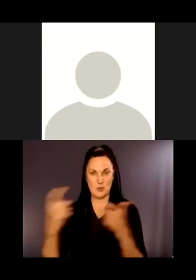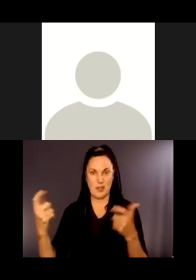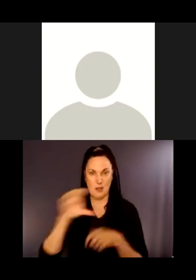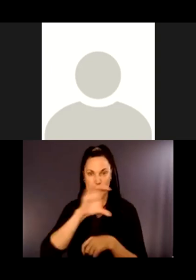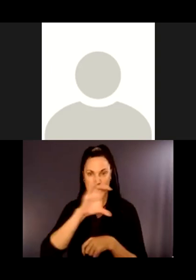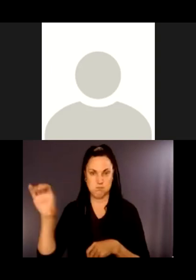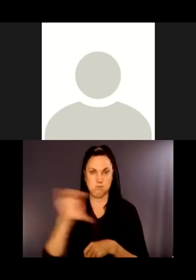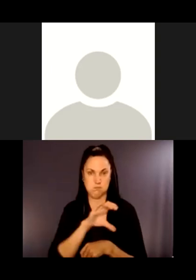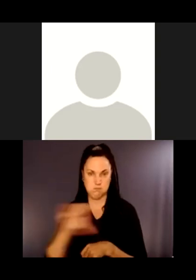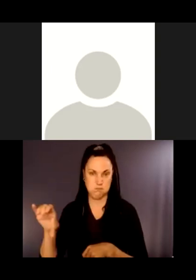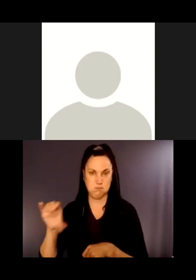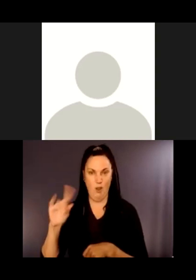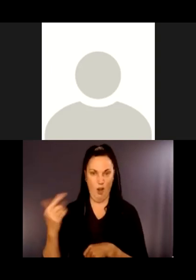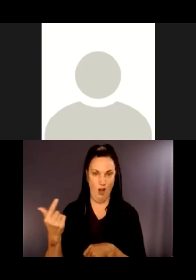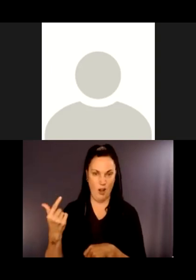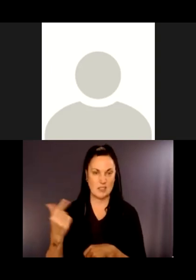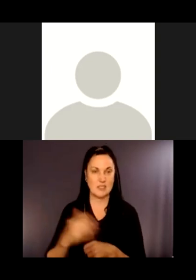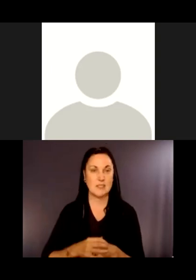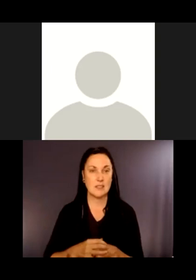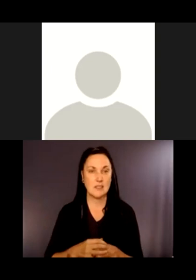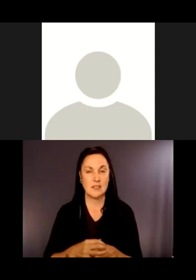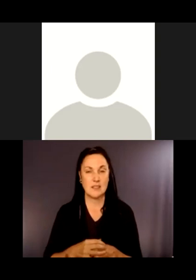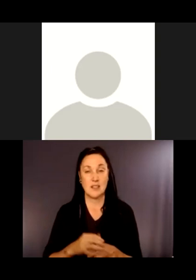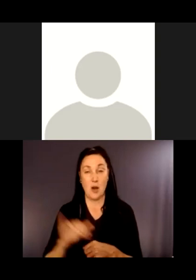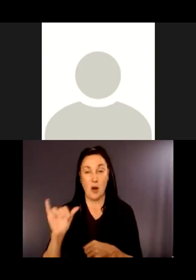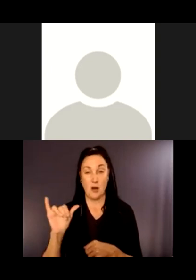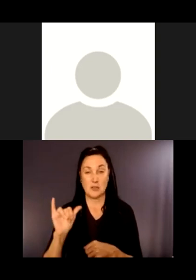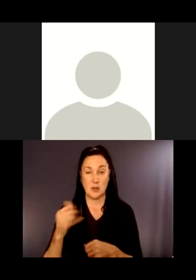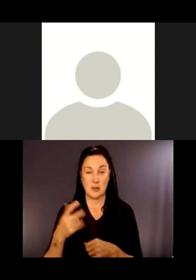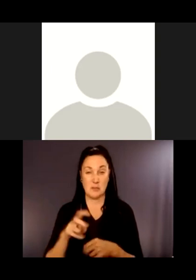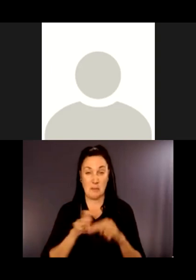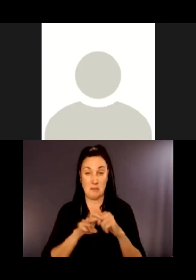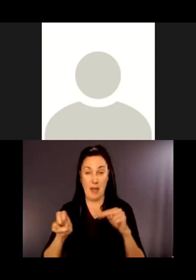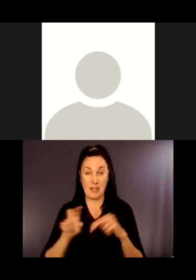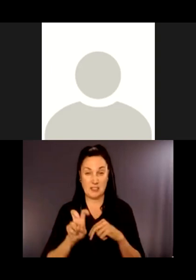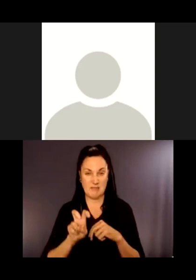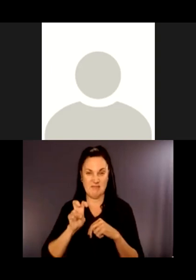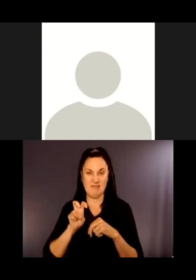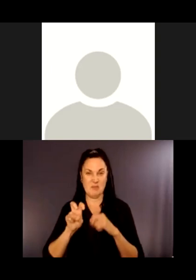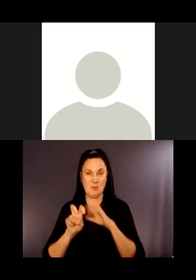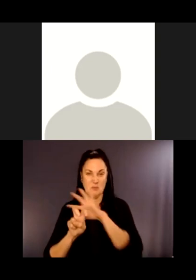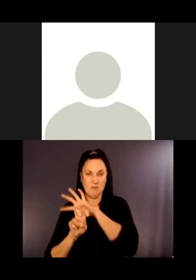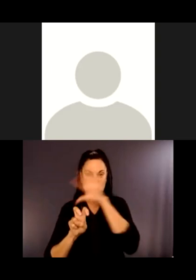It's also pushed up against the bushes around it. So the bottom photo is showing a more accessible bench with